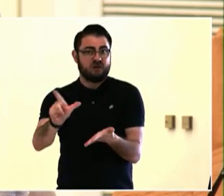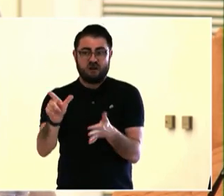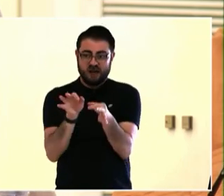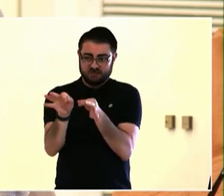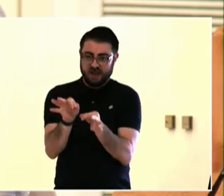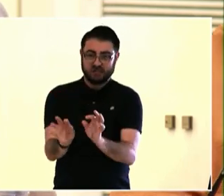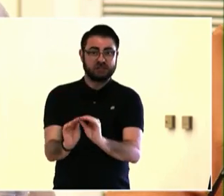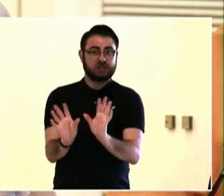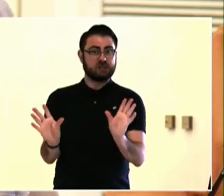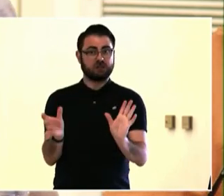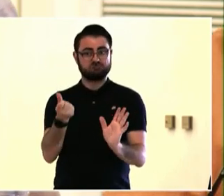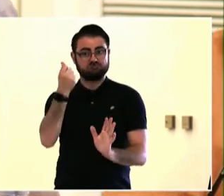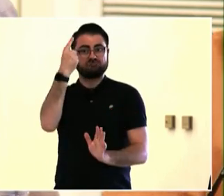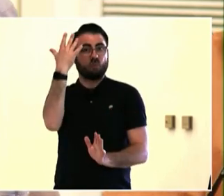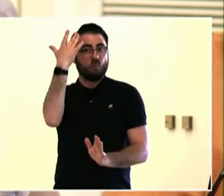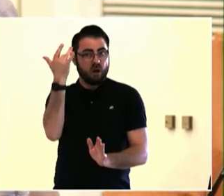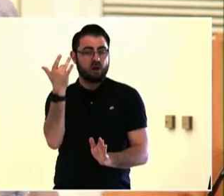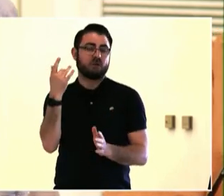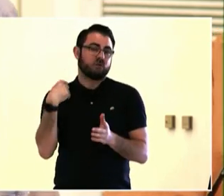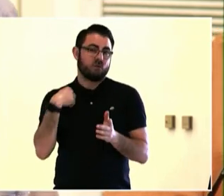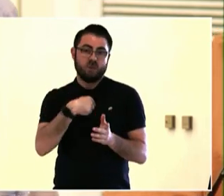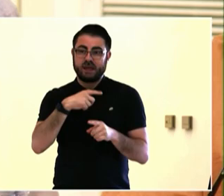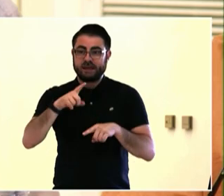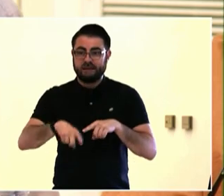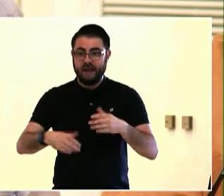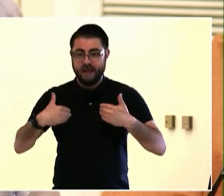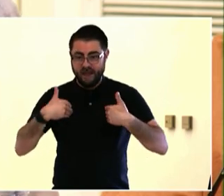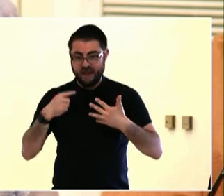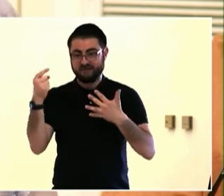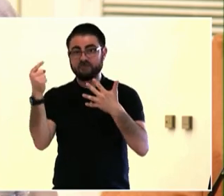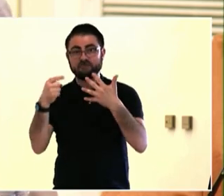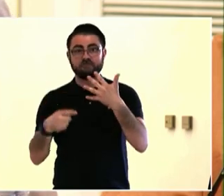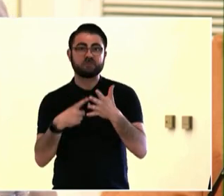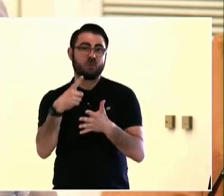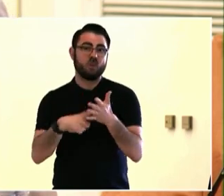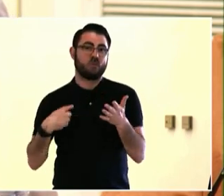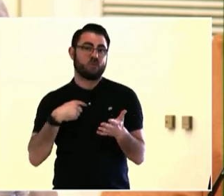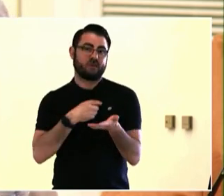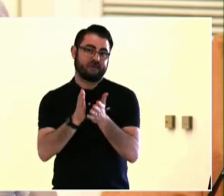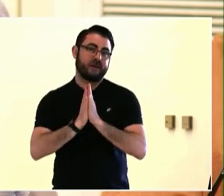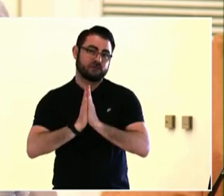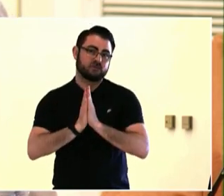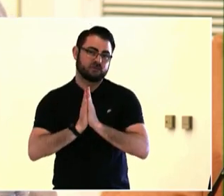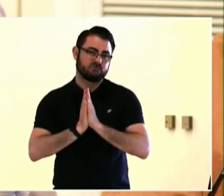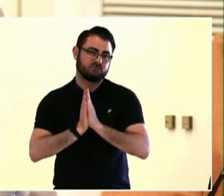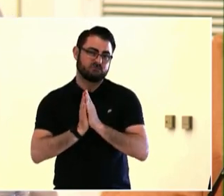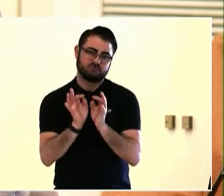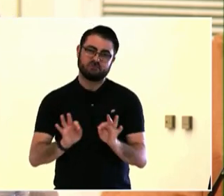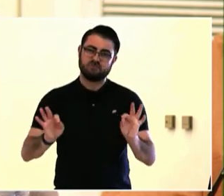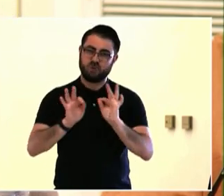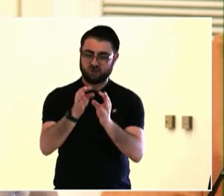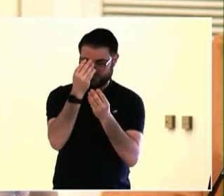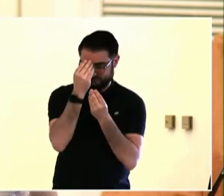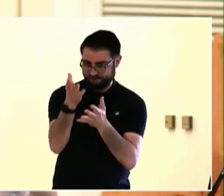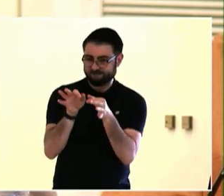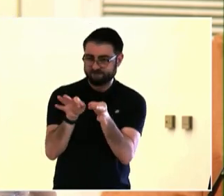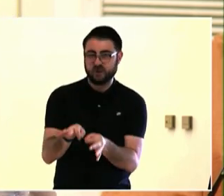Julia and I were talking about this. There were some issues that, you know, a little bit of silo-busting around the